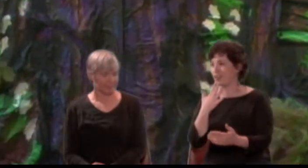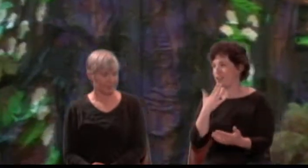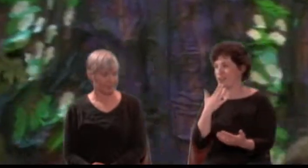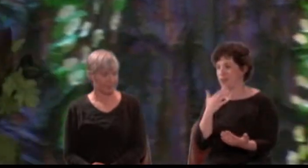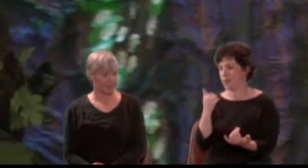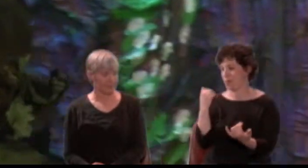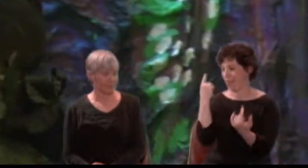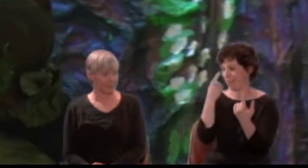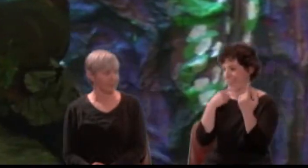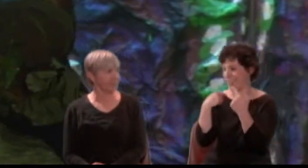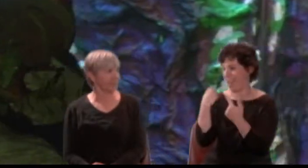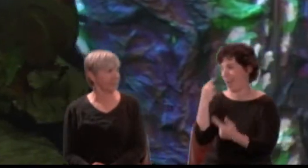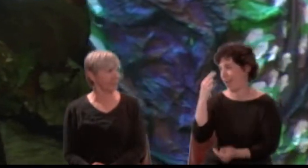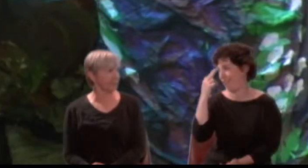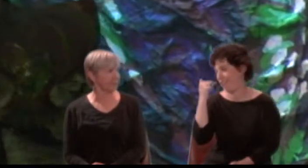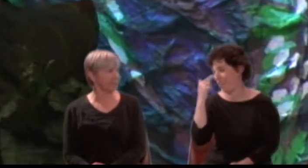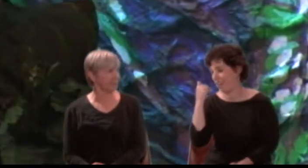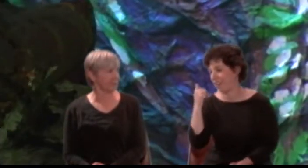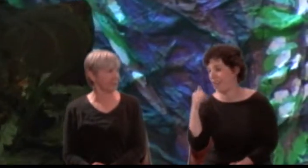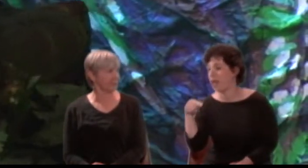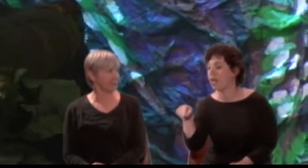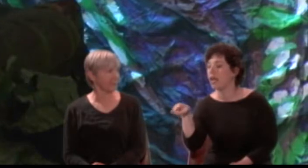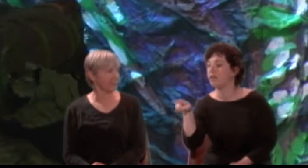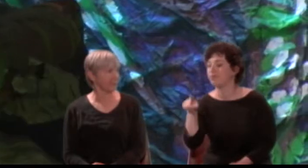Her dotage now I do begin to pity.